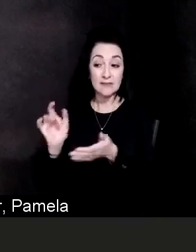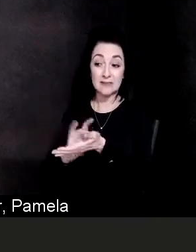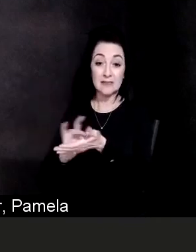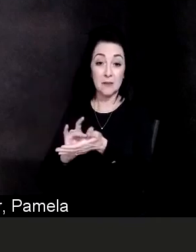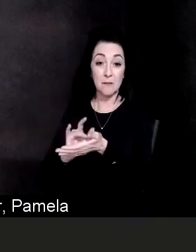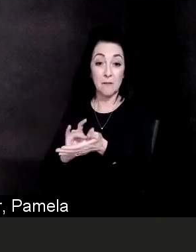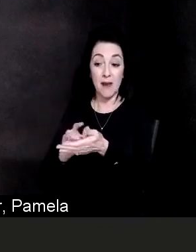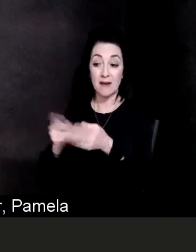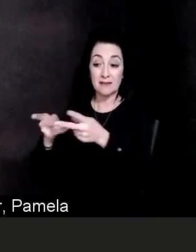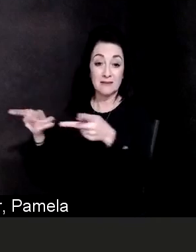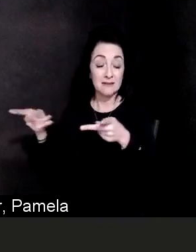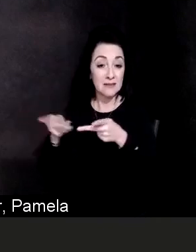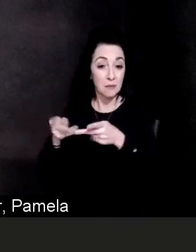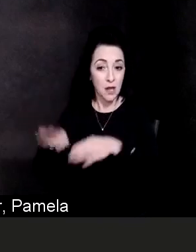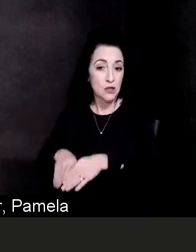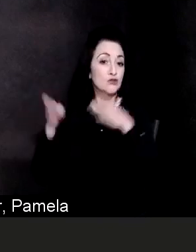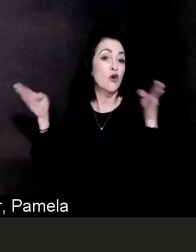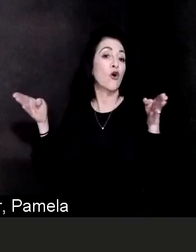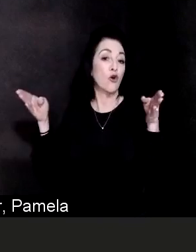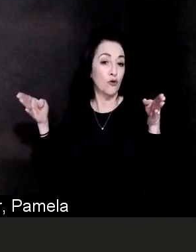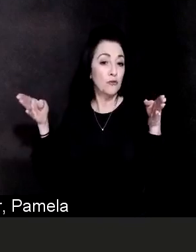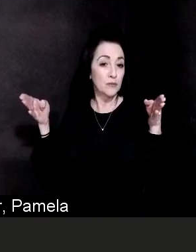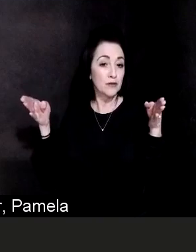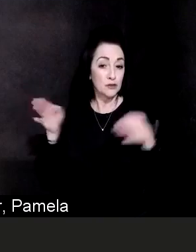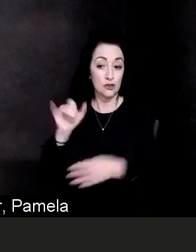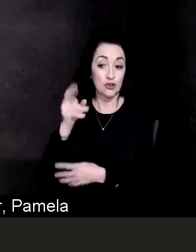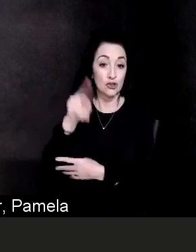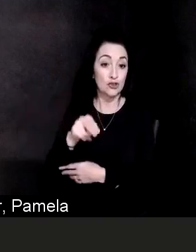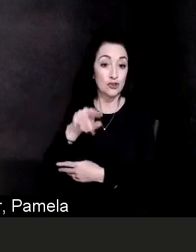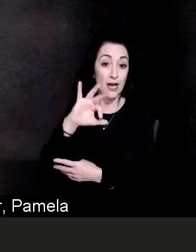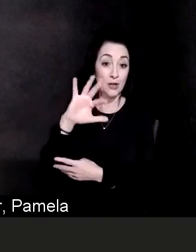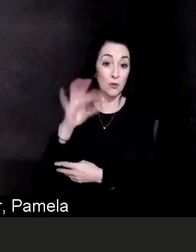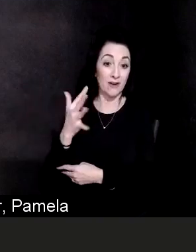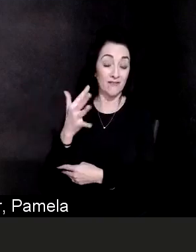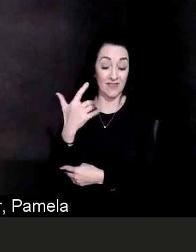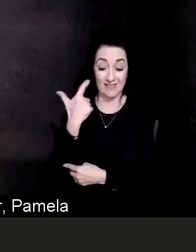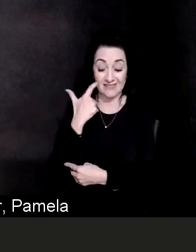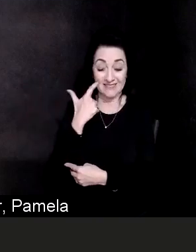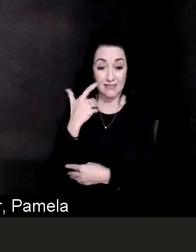a new family practice clinic in Millsboro. There are so many things that Beebe Healthcare